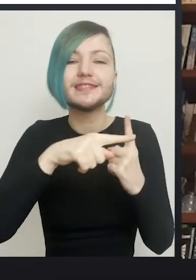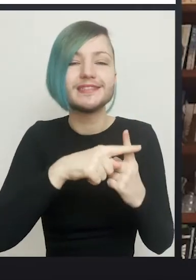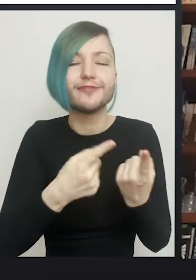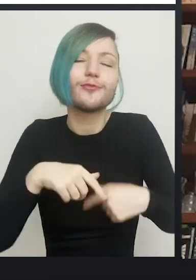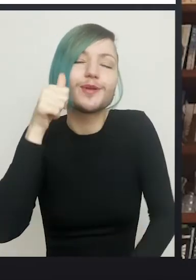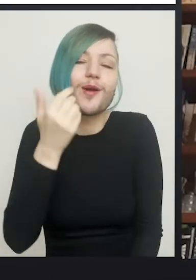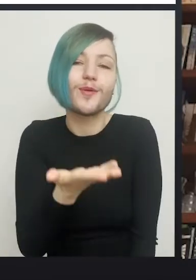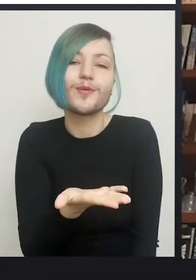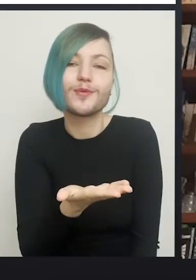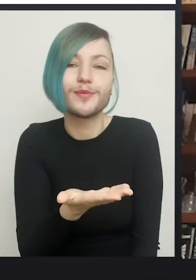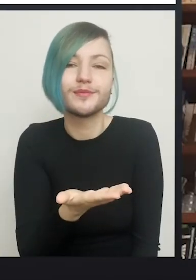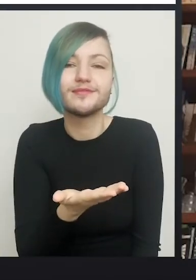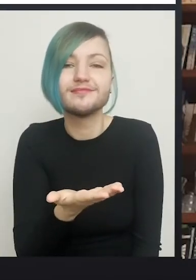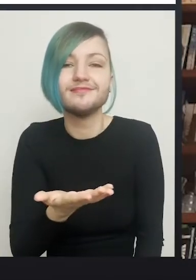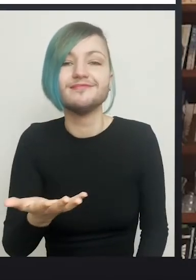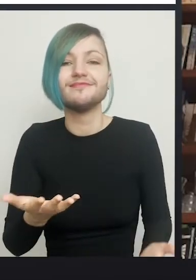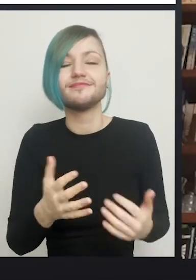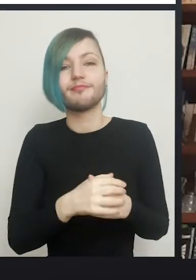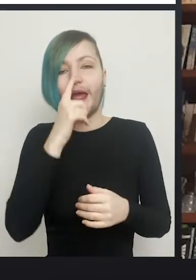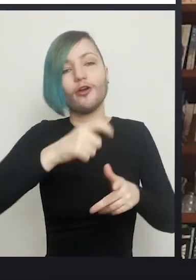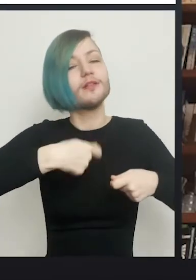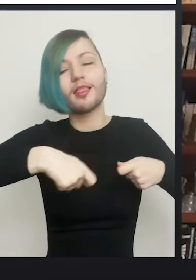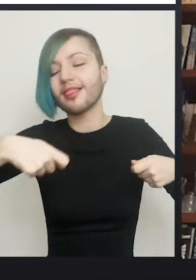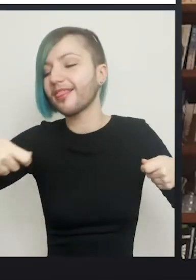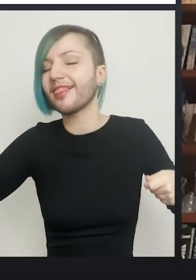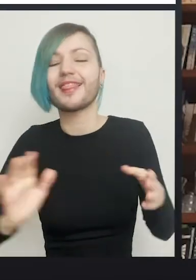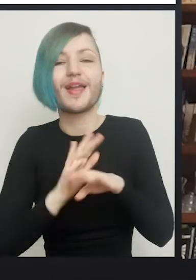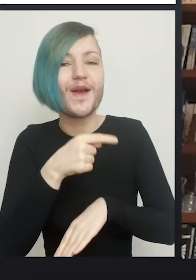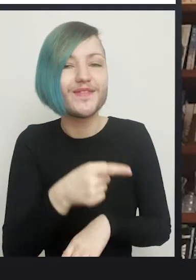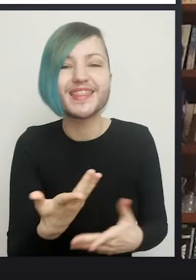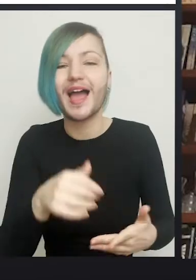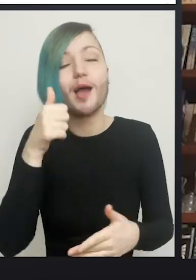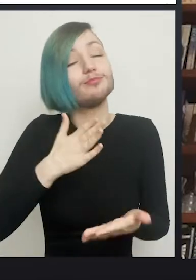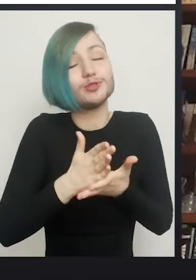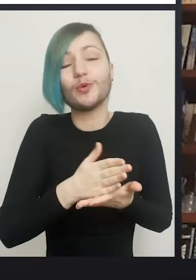surgery. I could go on all day and I'm sure patients can, so we don't need to